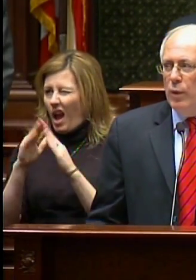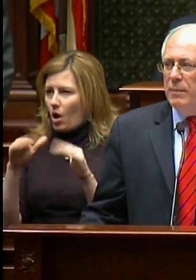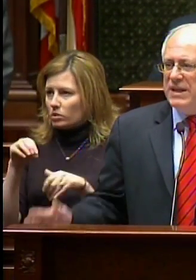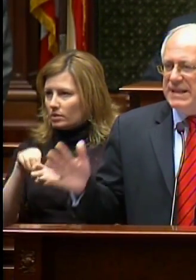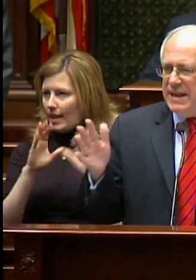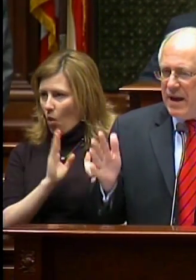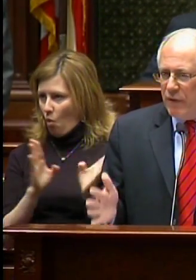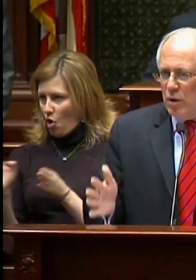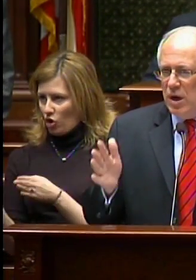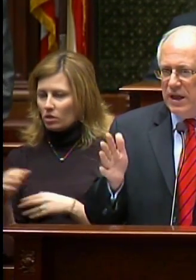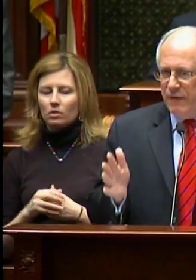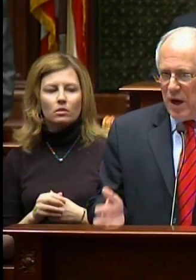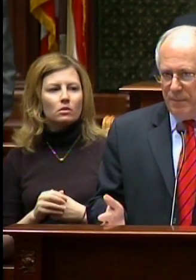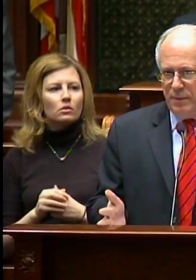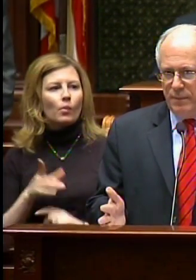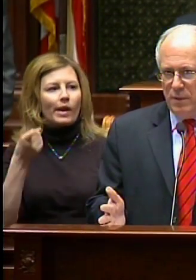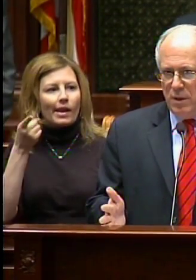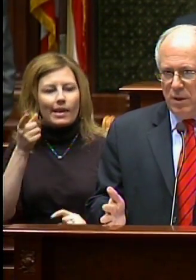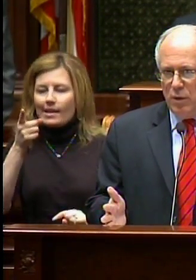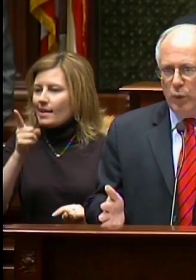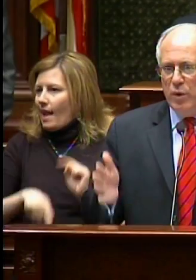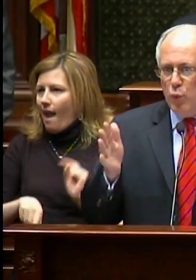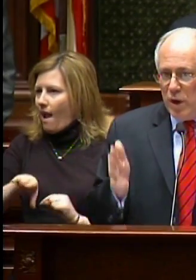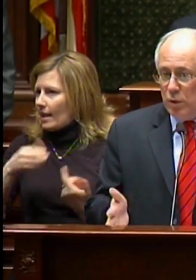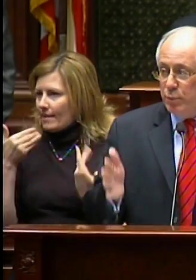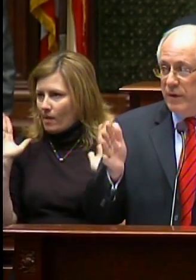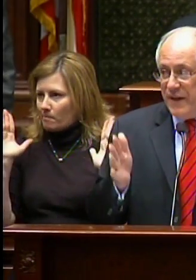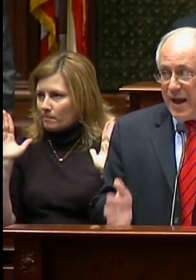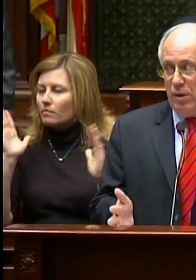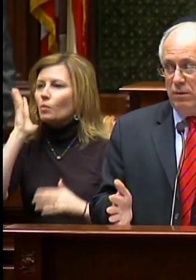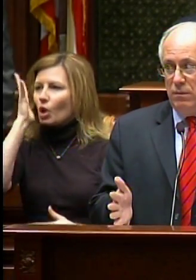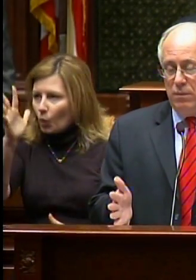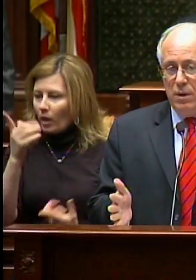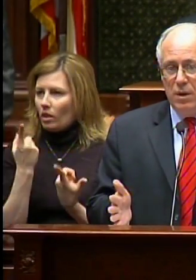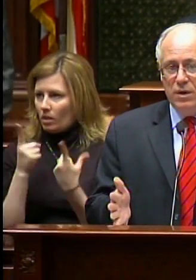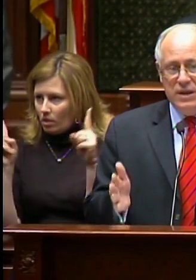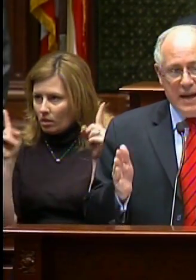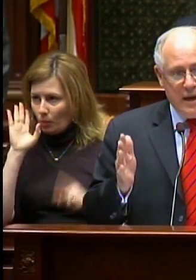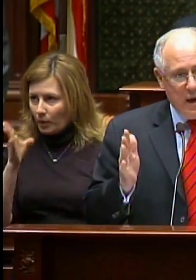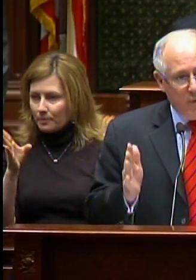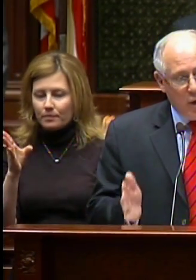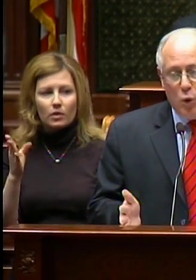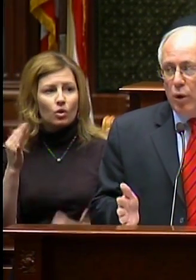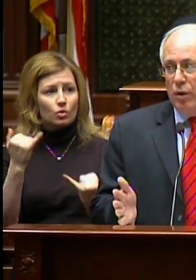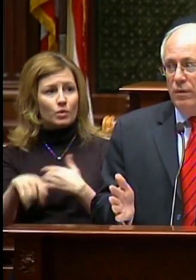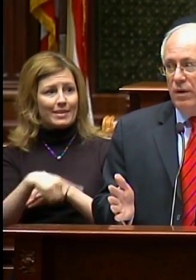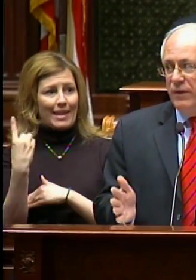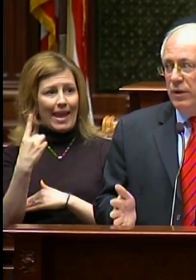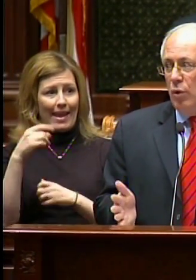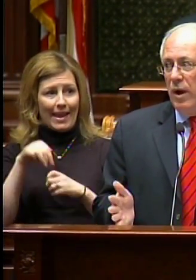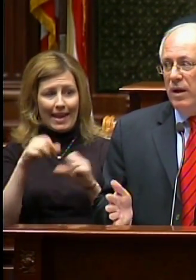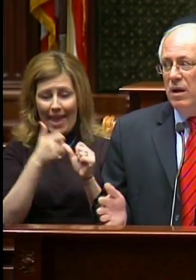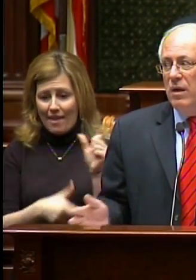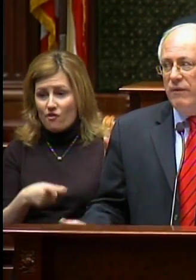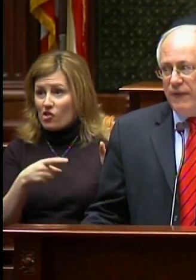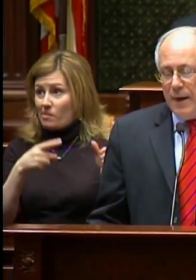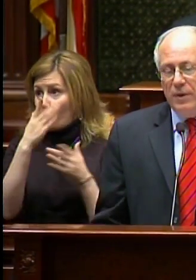We must never give up. We will prevail. Today, in every corner of Illinois, families